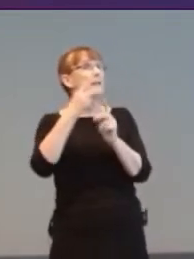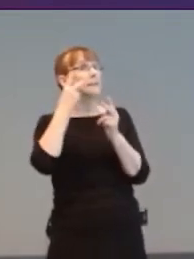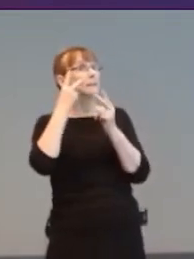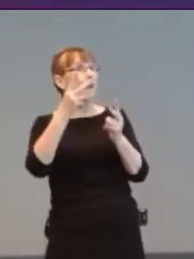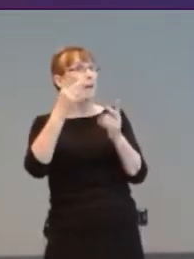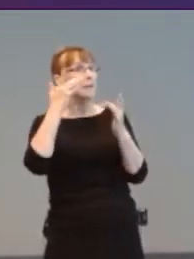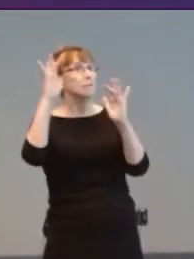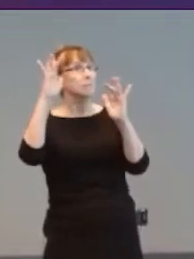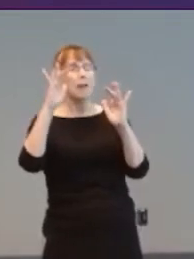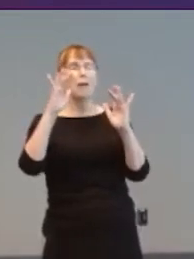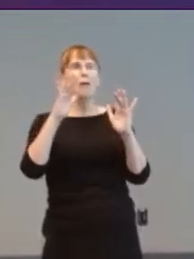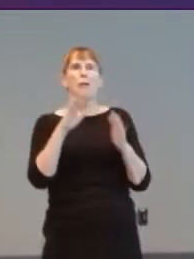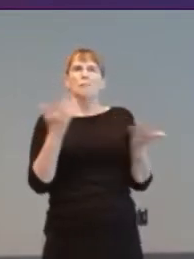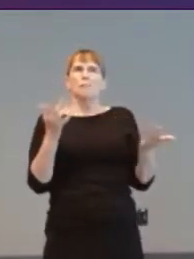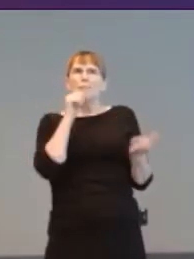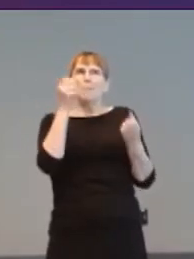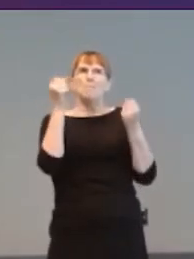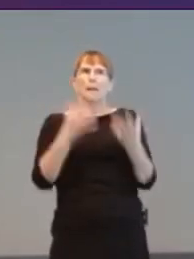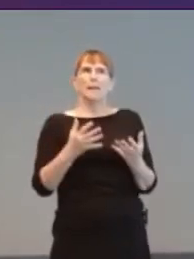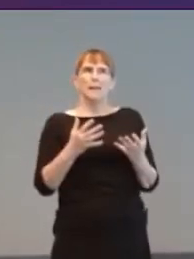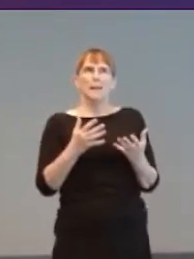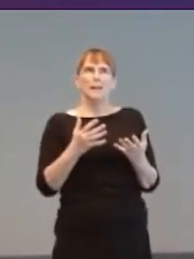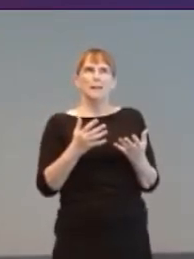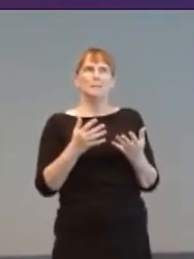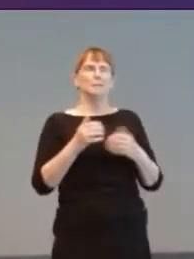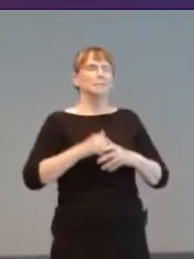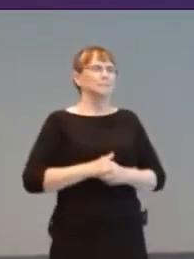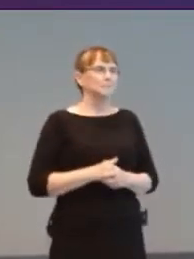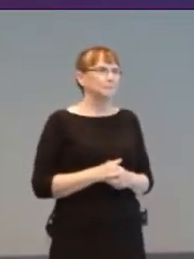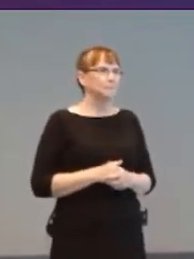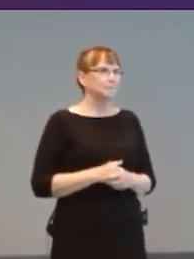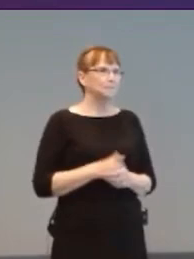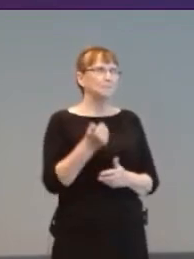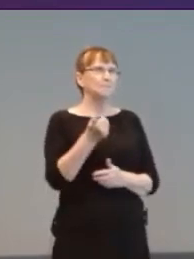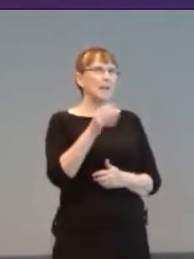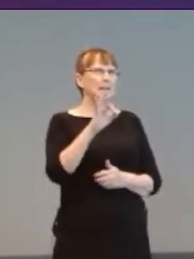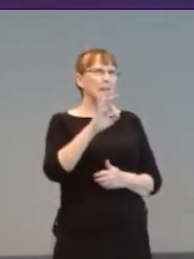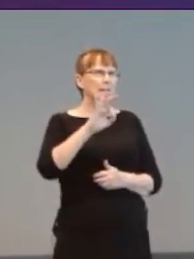Italian Full Motion Video mystery-thriller was one. Starring a blind protagonist,